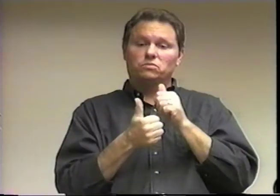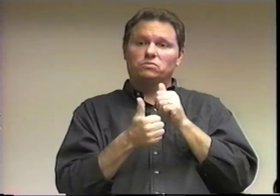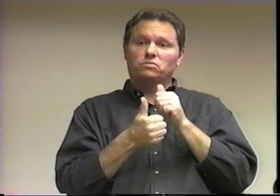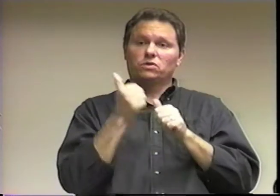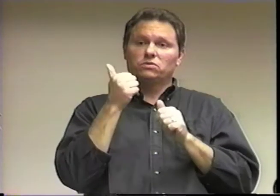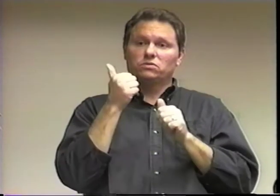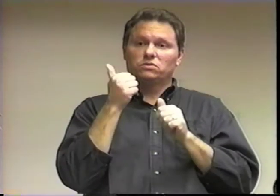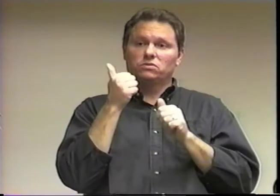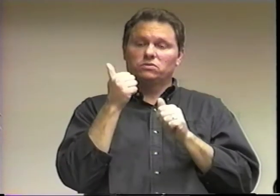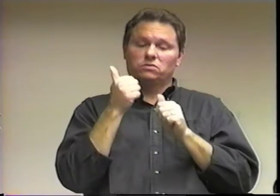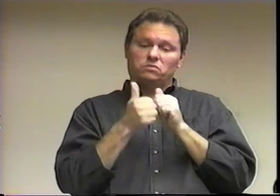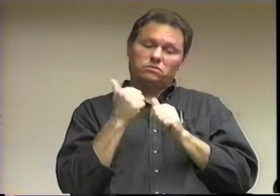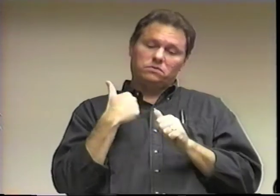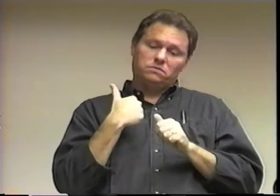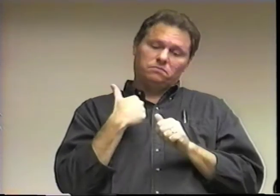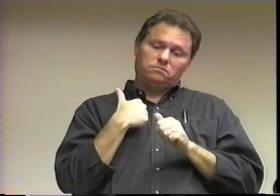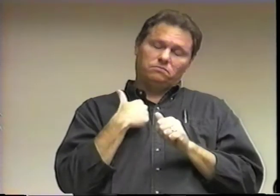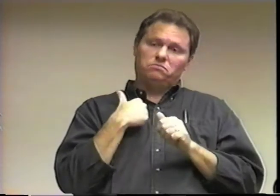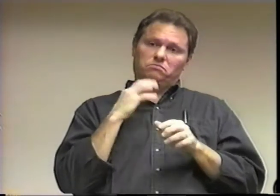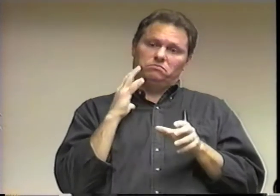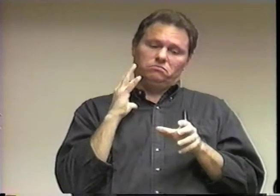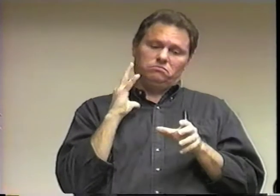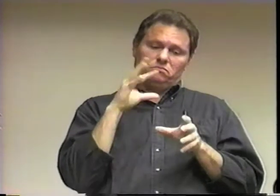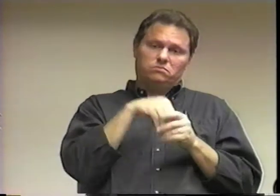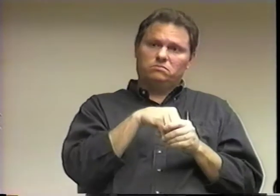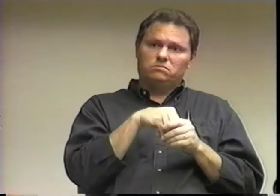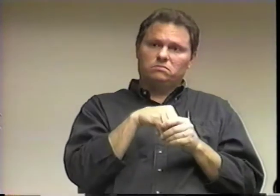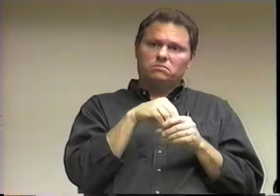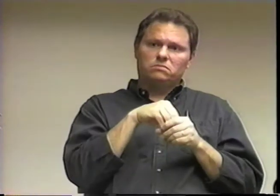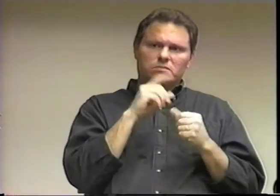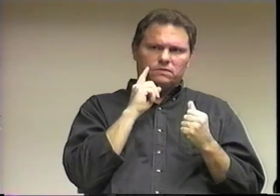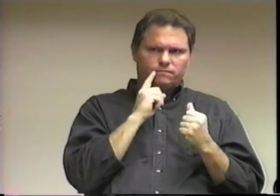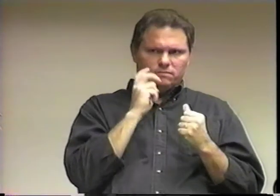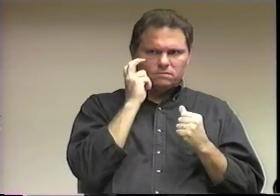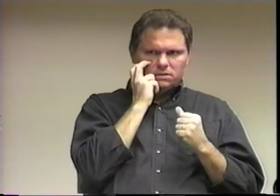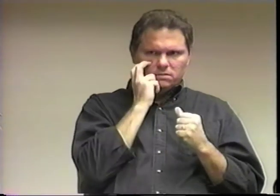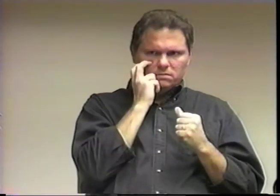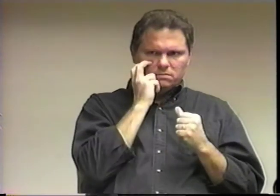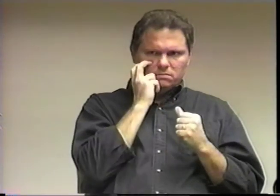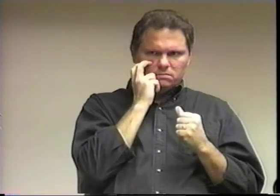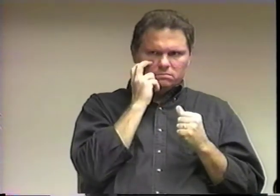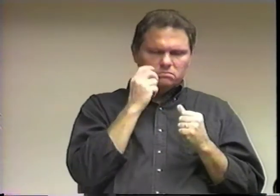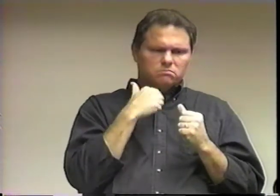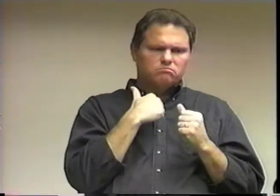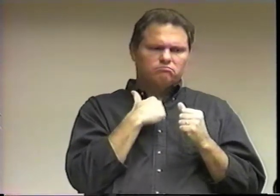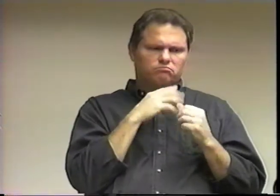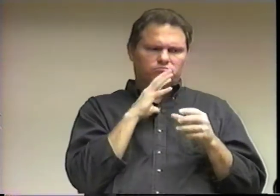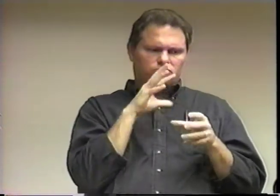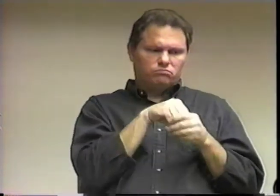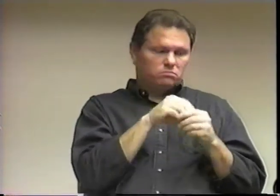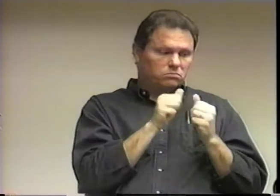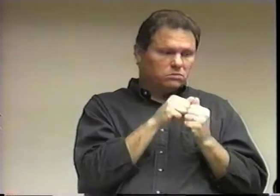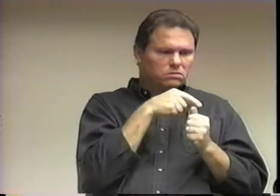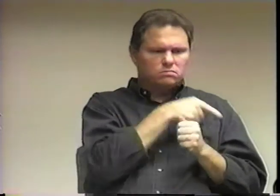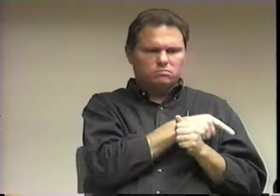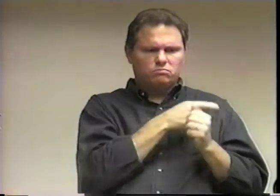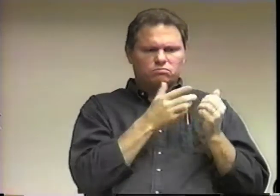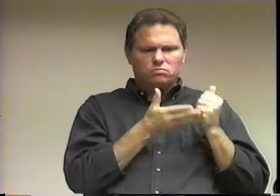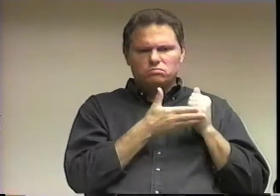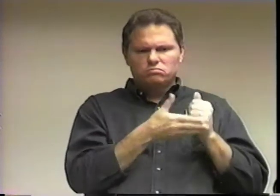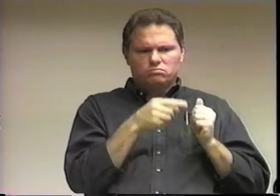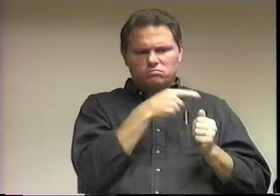Mostly I am also involved with the DeafBlind Community,